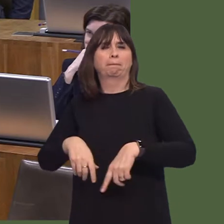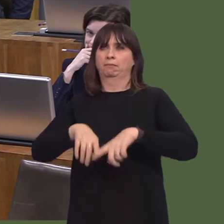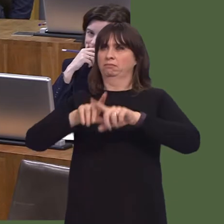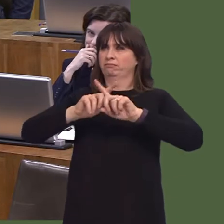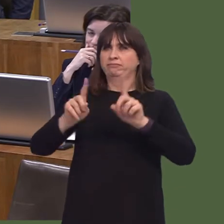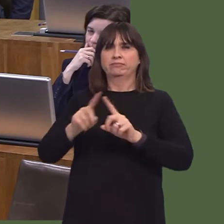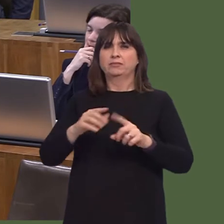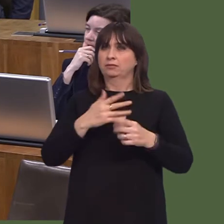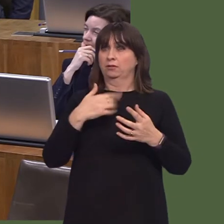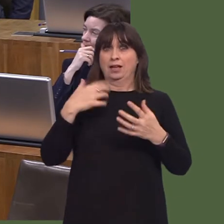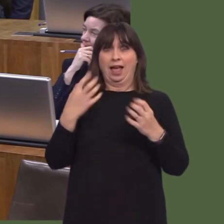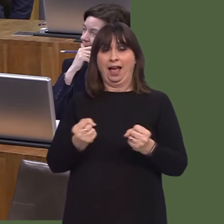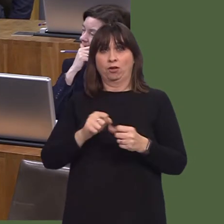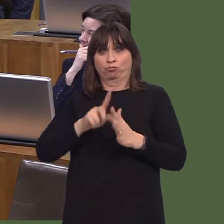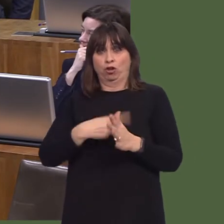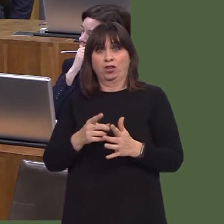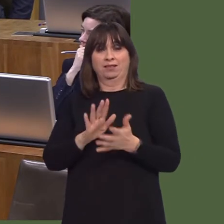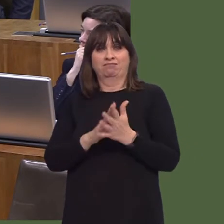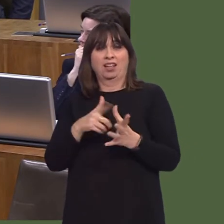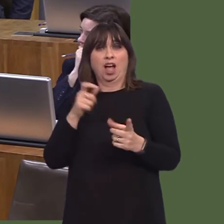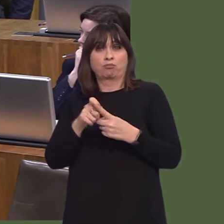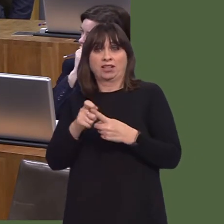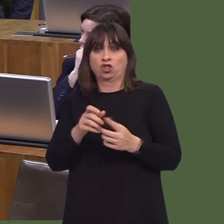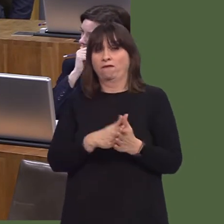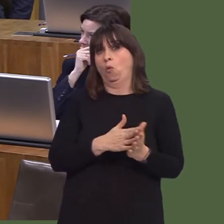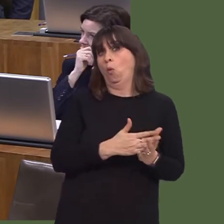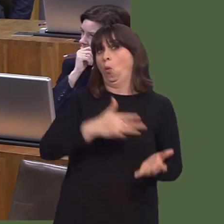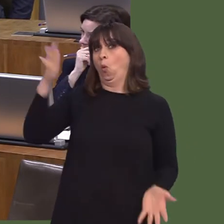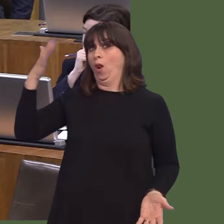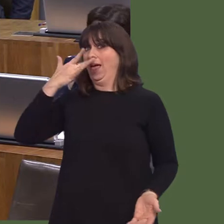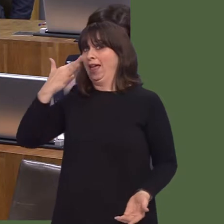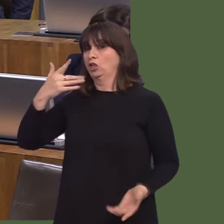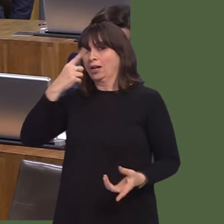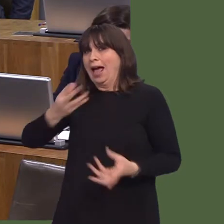They are very frustrated by this, so can the Welsh Government make sure that, as it communicates